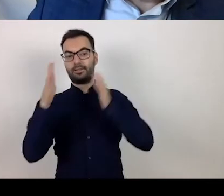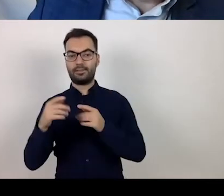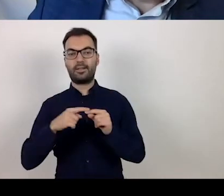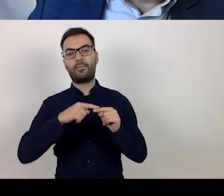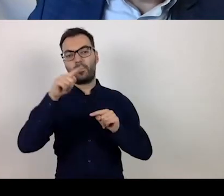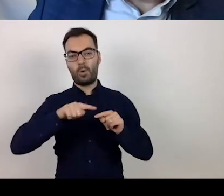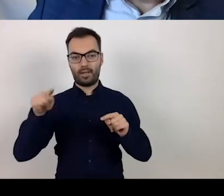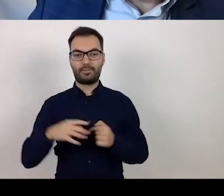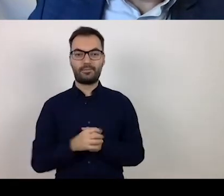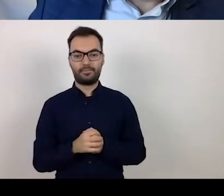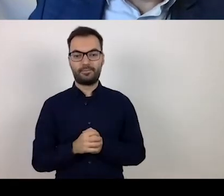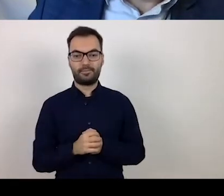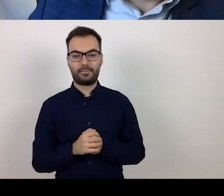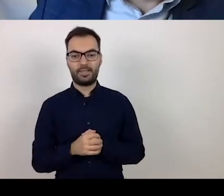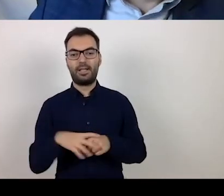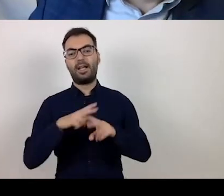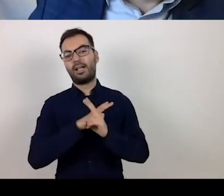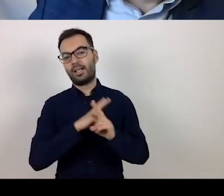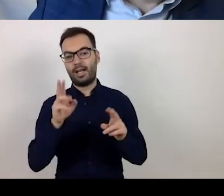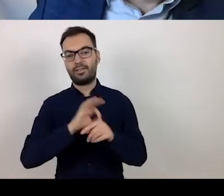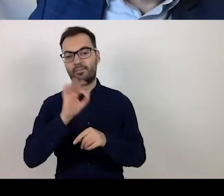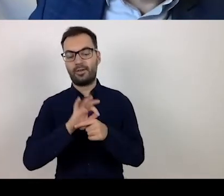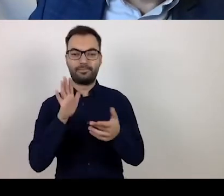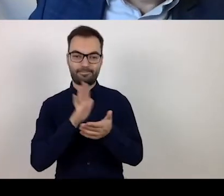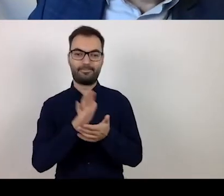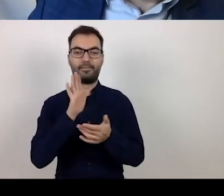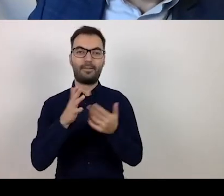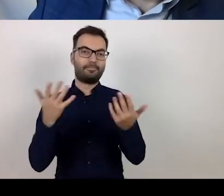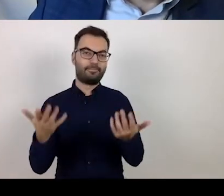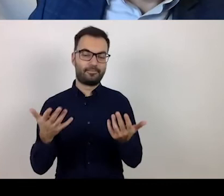Each project should show a host of indicators